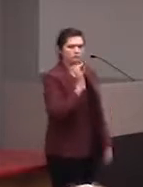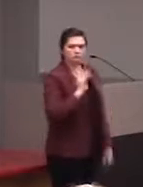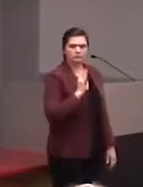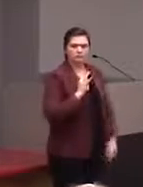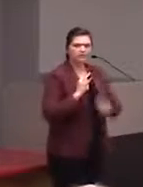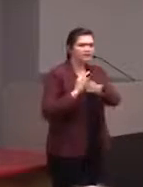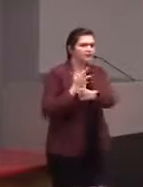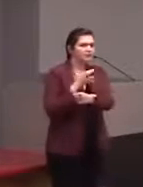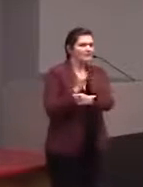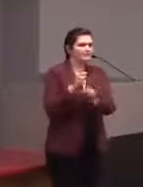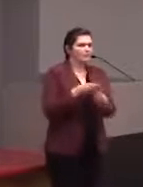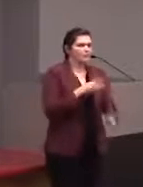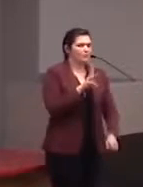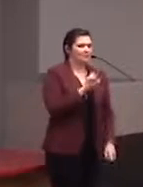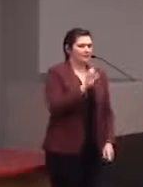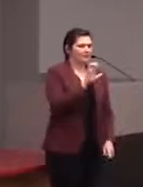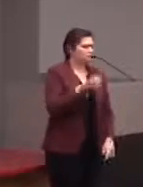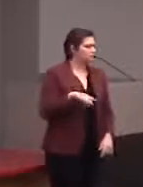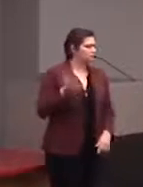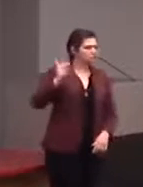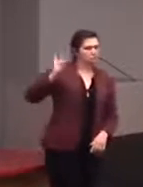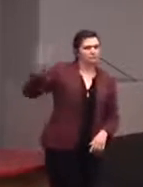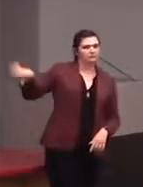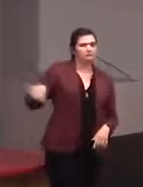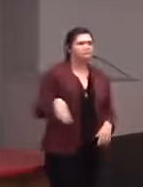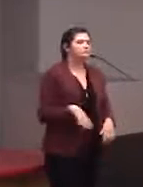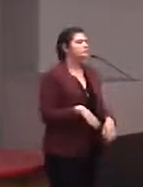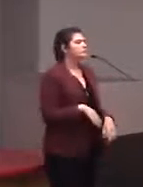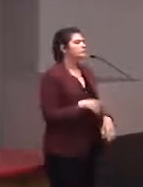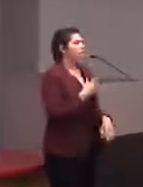Yeah. [Chris] One of my questions was, so with a map like that, as great as it is to have that touch-responsiveness, if I just wanted to get a general idea of something,